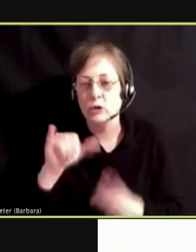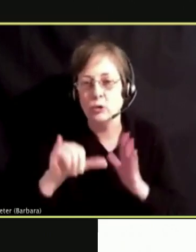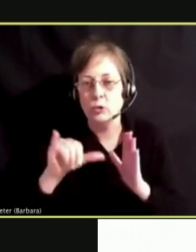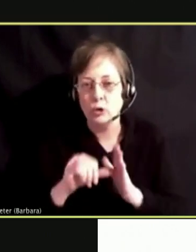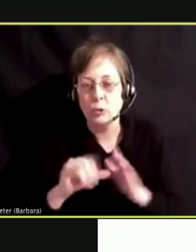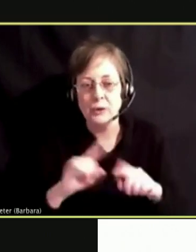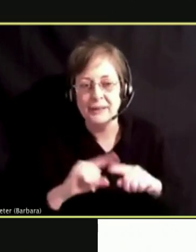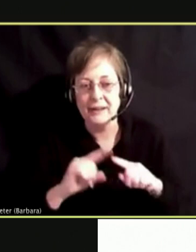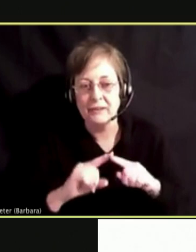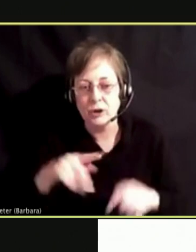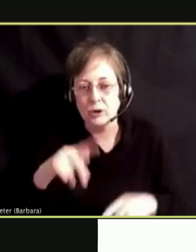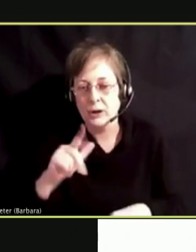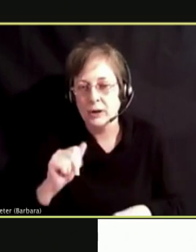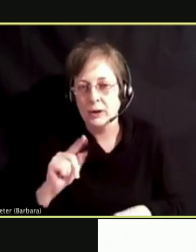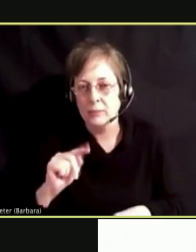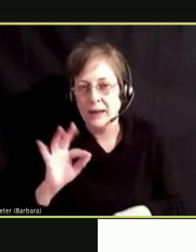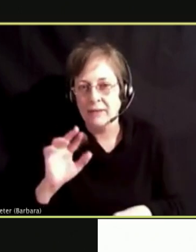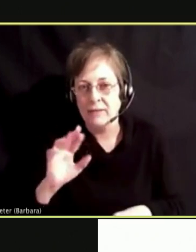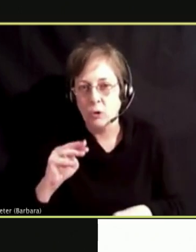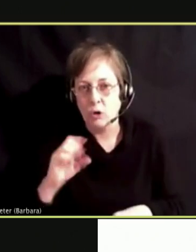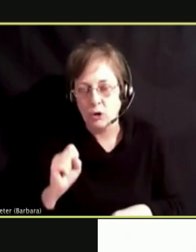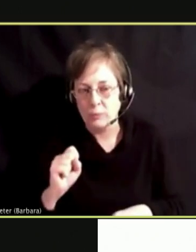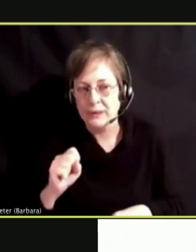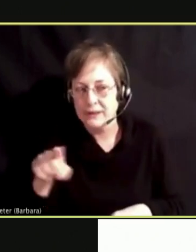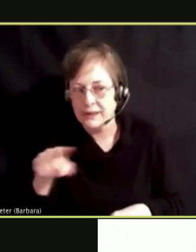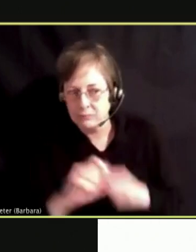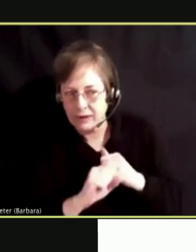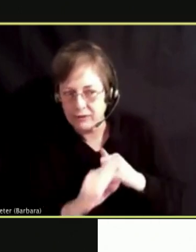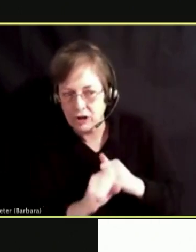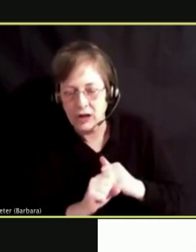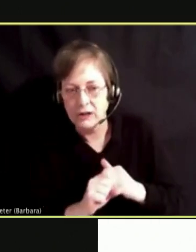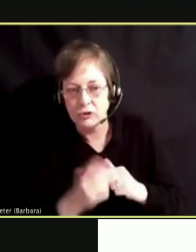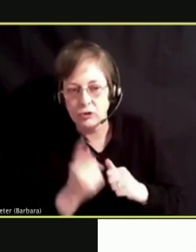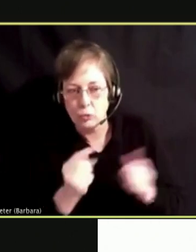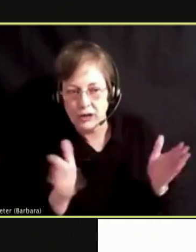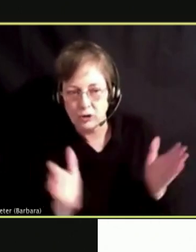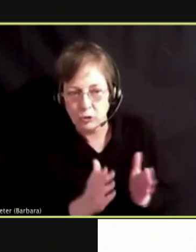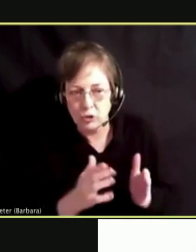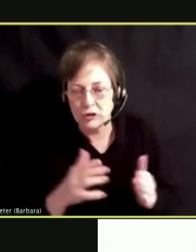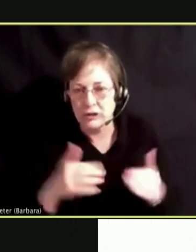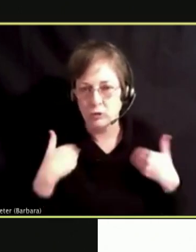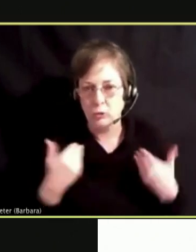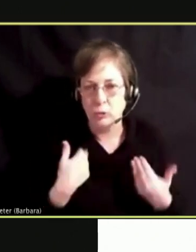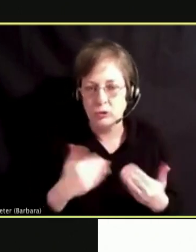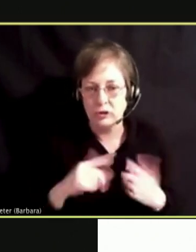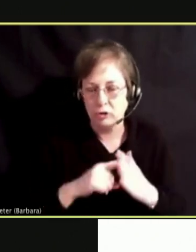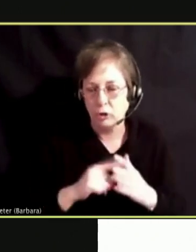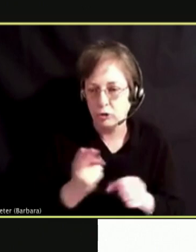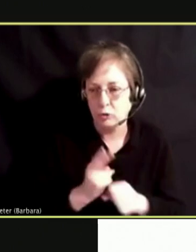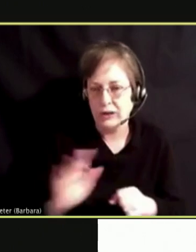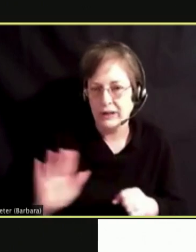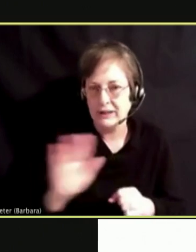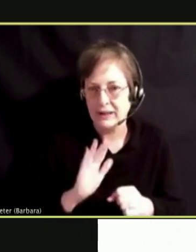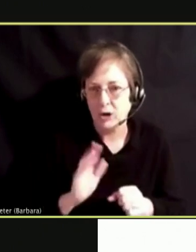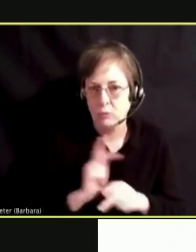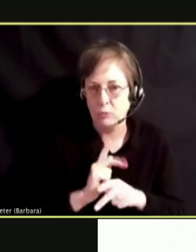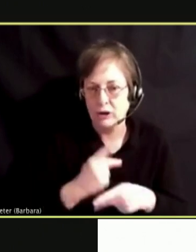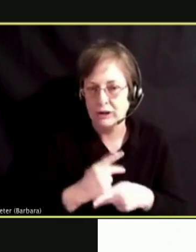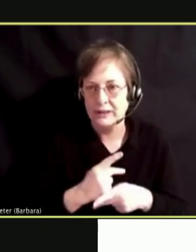THEY TRY TO START USING THEIR PRODUCTS. I KNOW. AND THANK YOU. YOU ARE RIGHT.